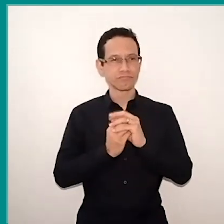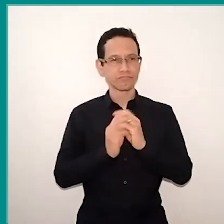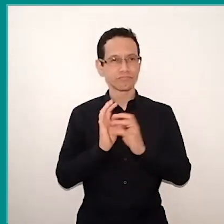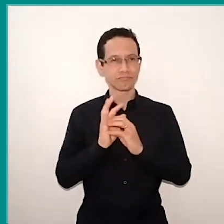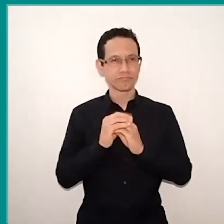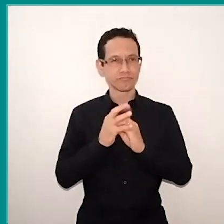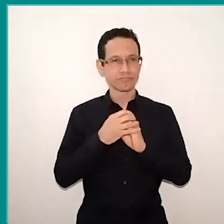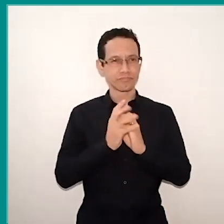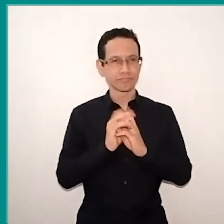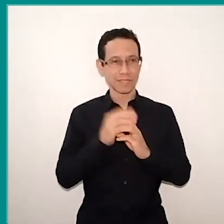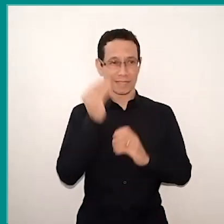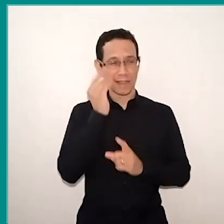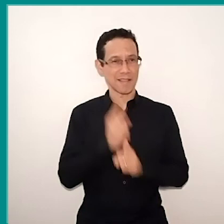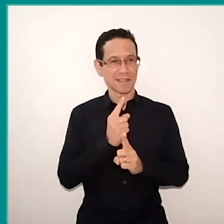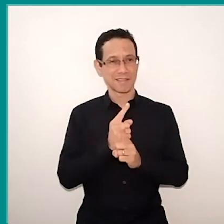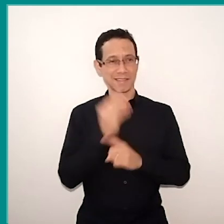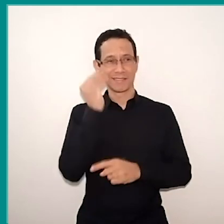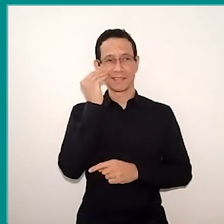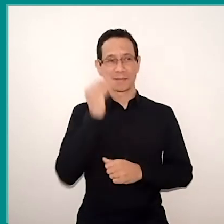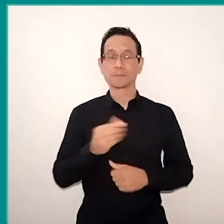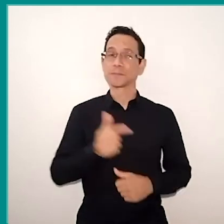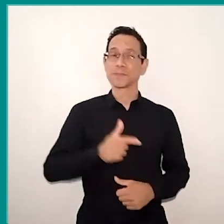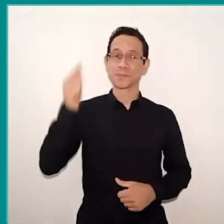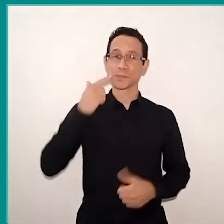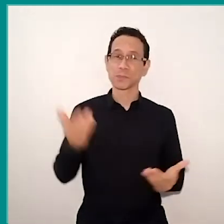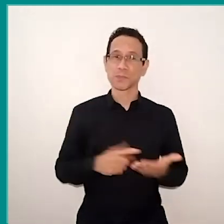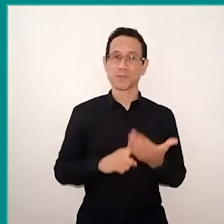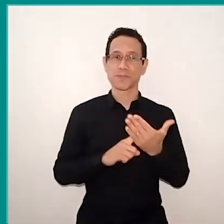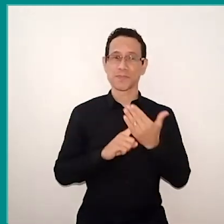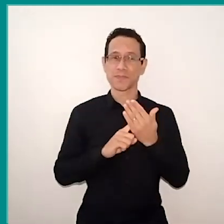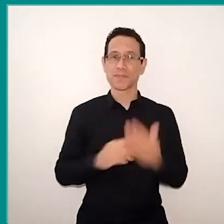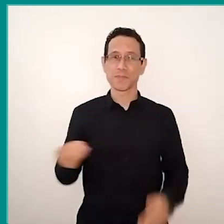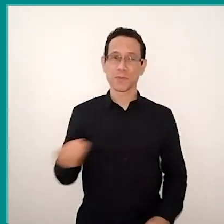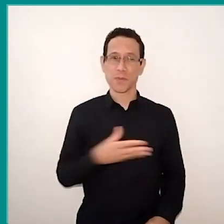And here is the moment of this technology more, more current, I had a cell phone just to record,